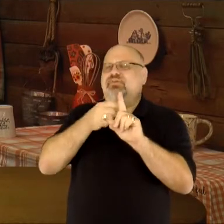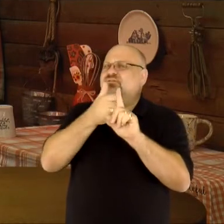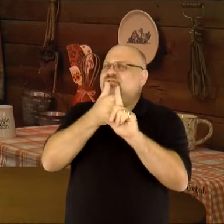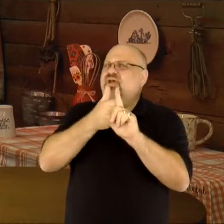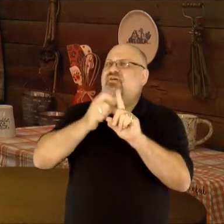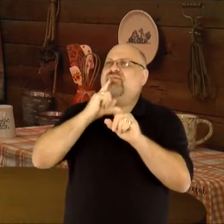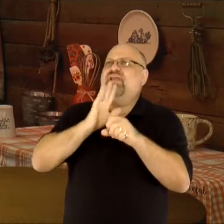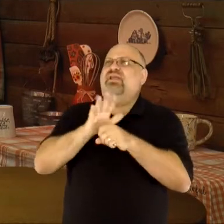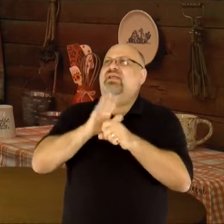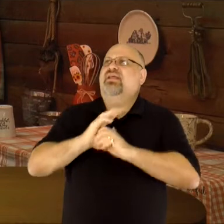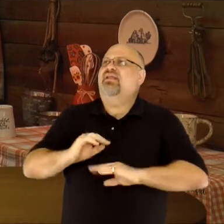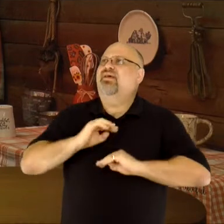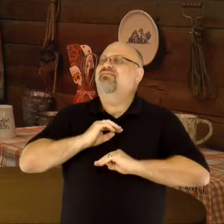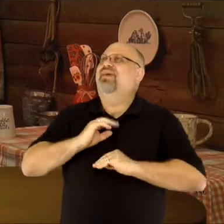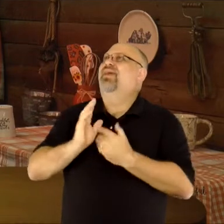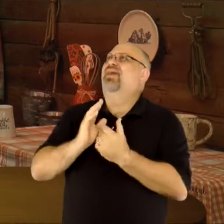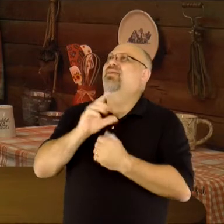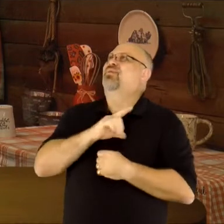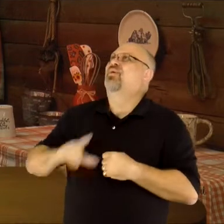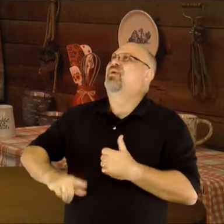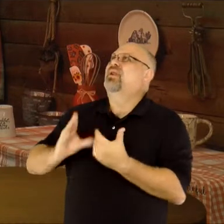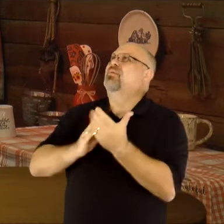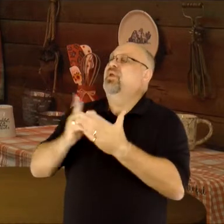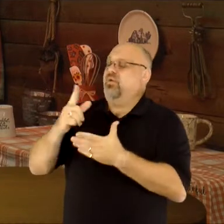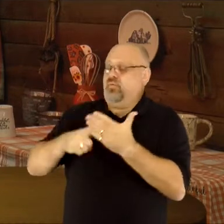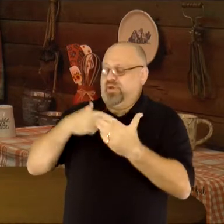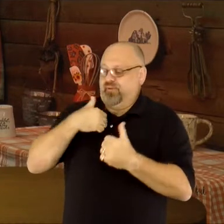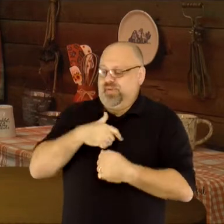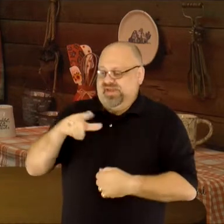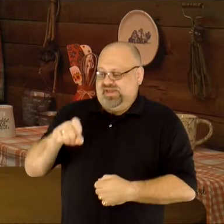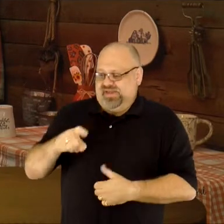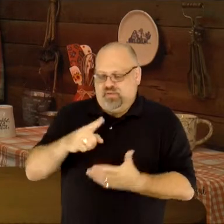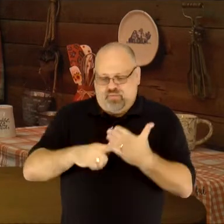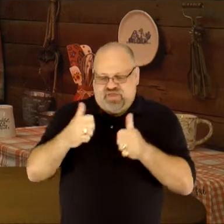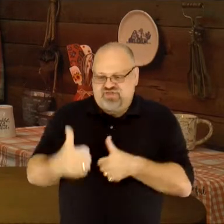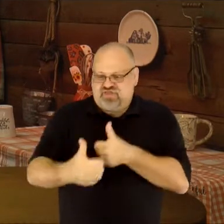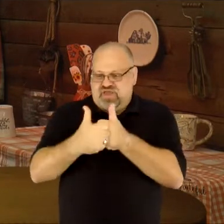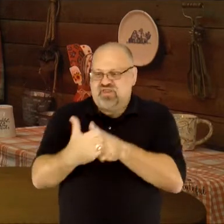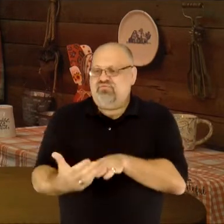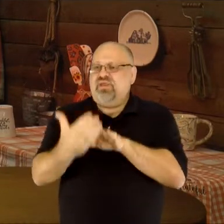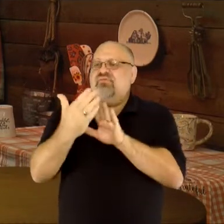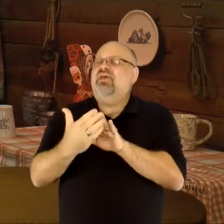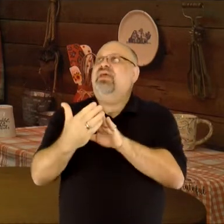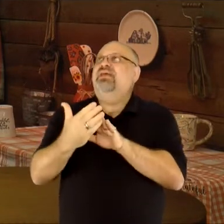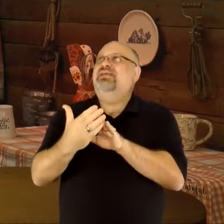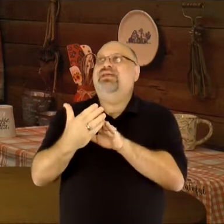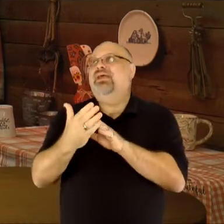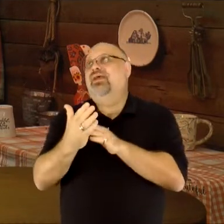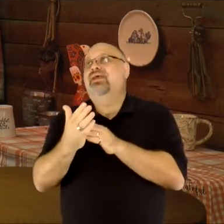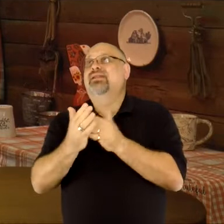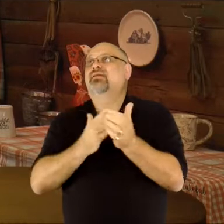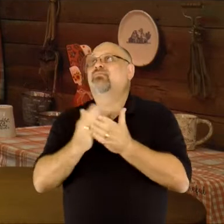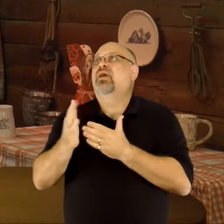And, Lord no matter what we need, no matter what challenges we face, and know what matter what